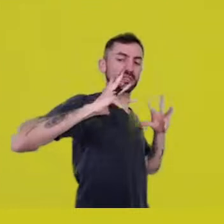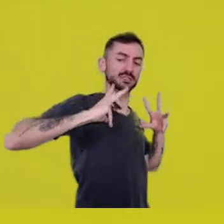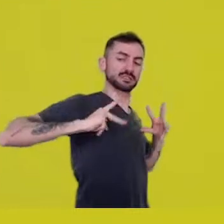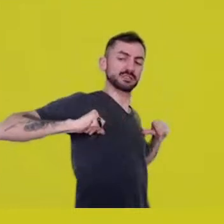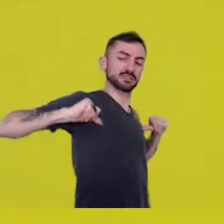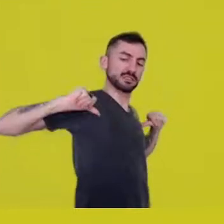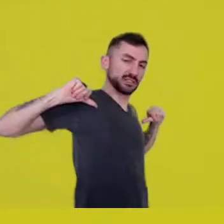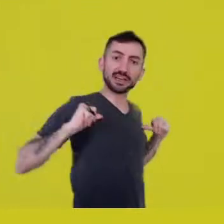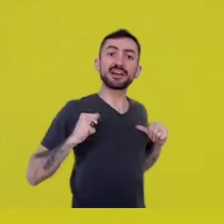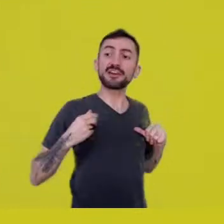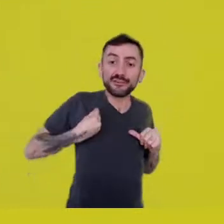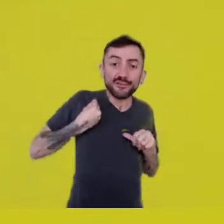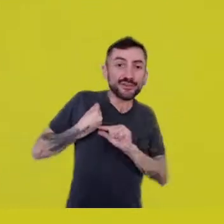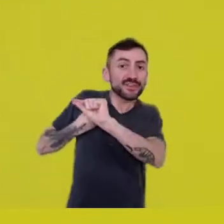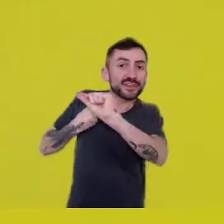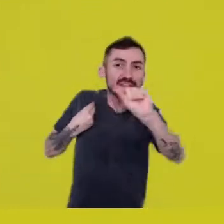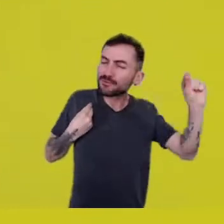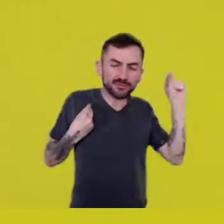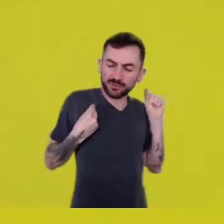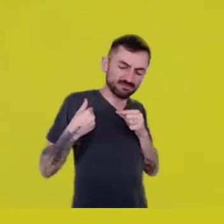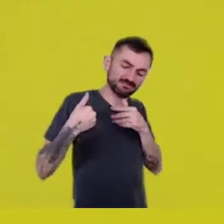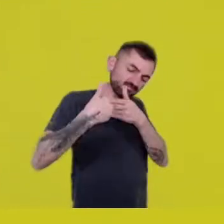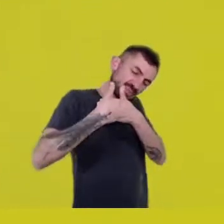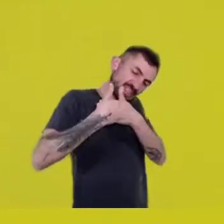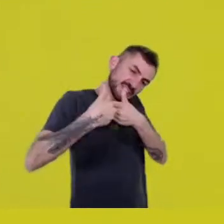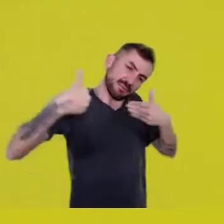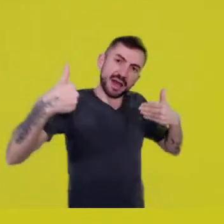separated from other lifeforms.